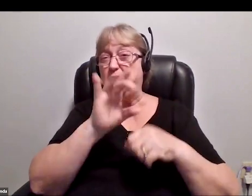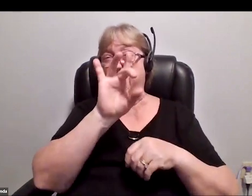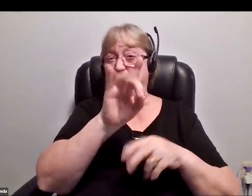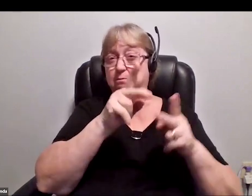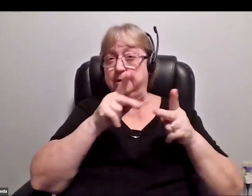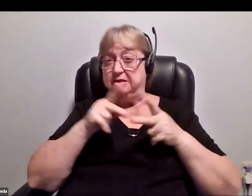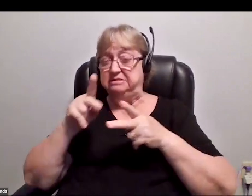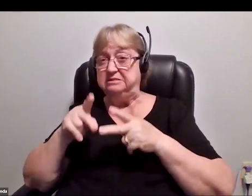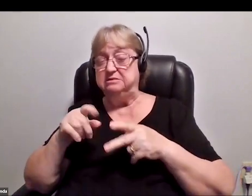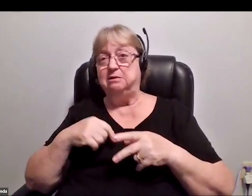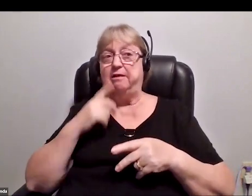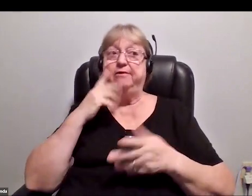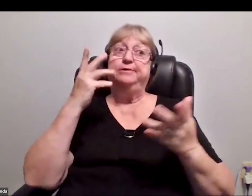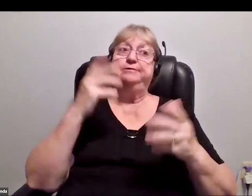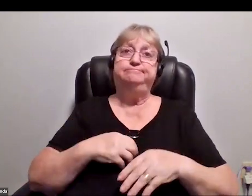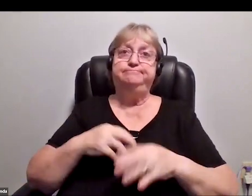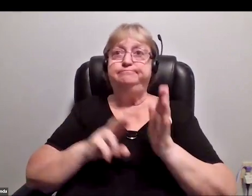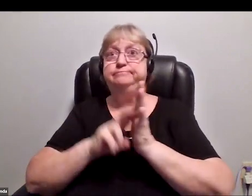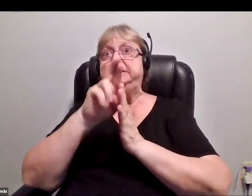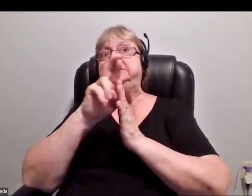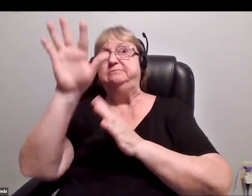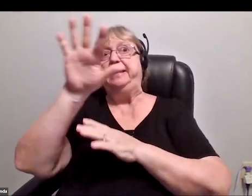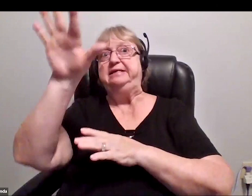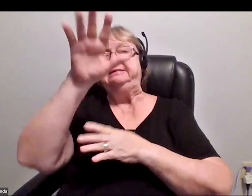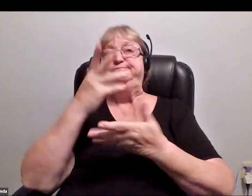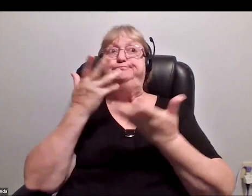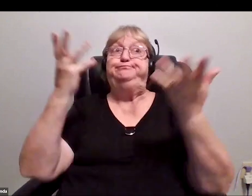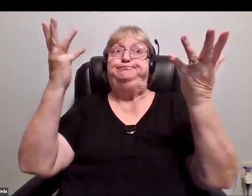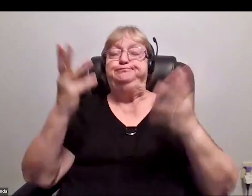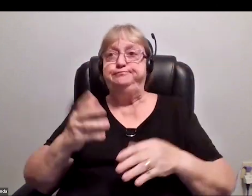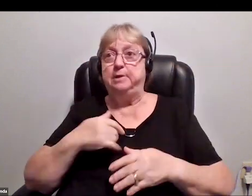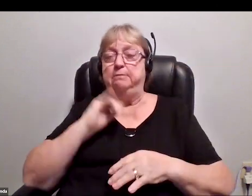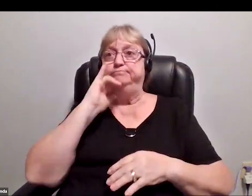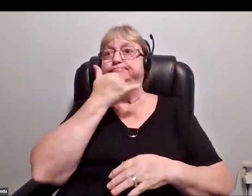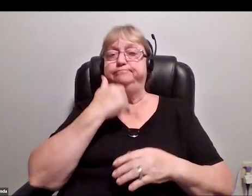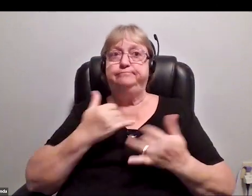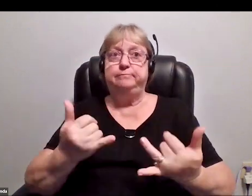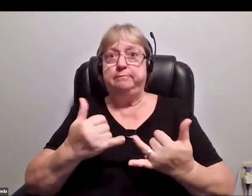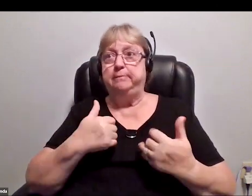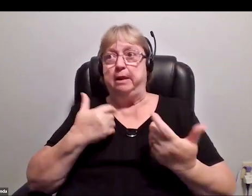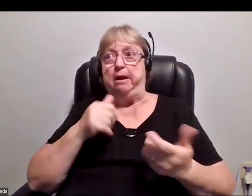There goes that spacing again. I really screwed up now because I don't even have good legs anymore.